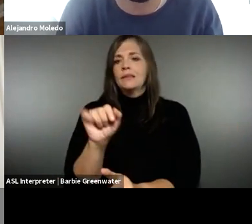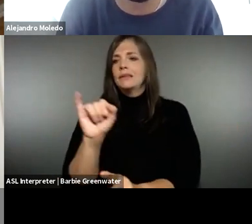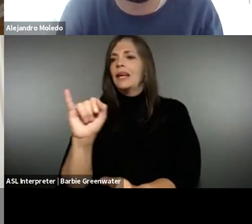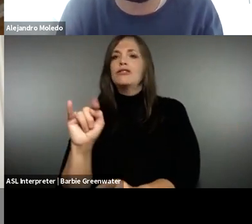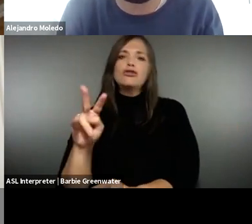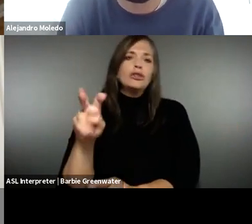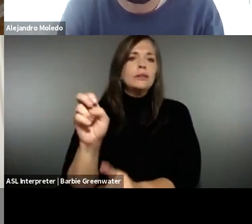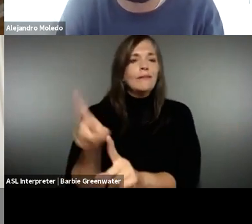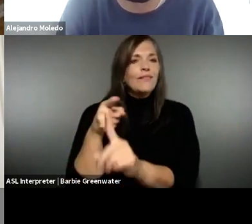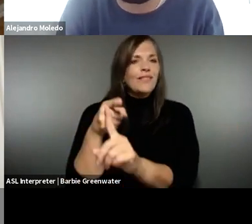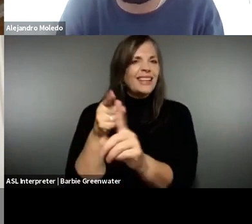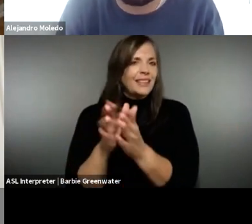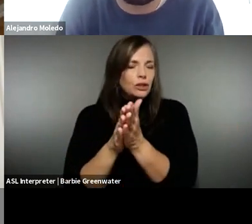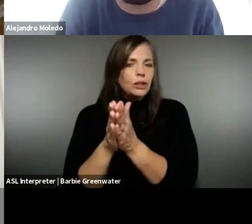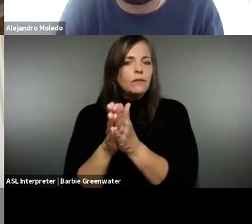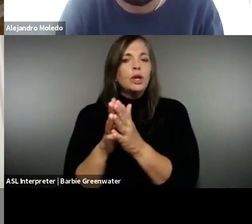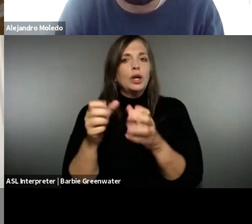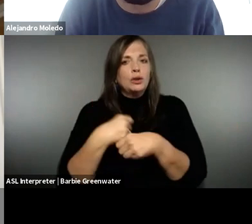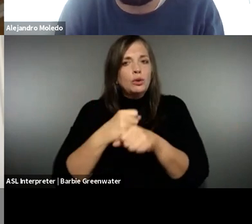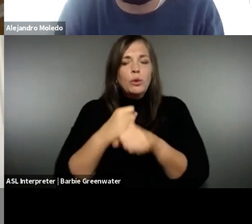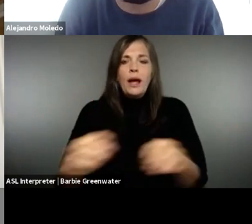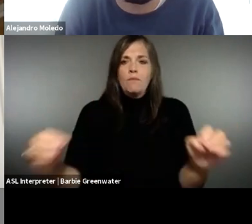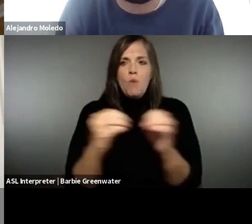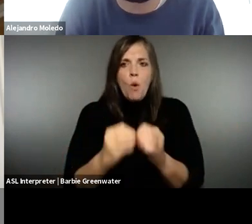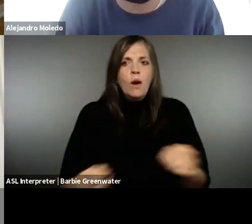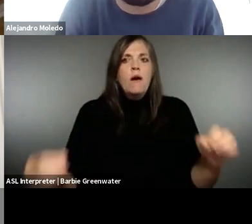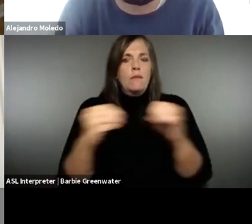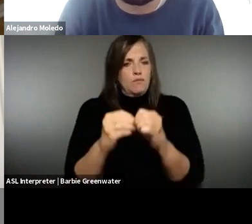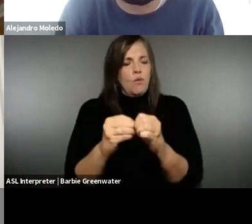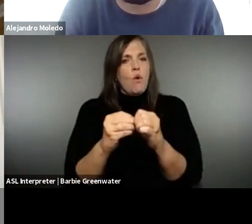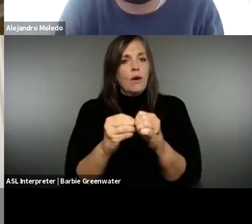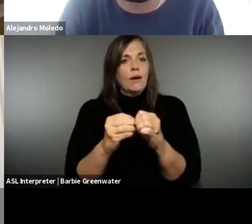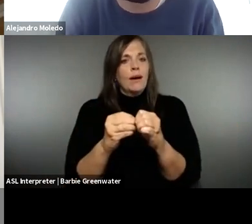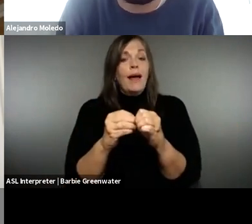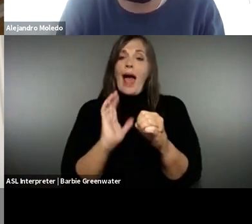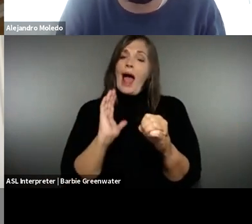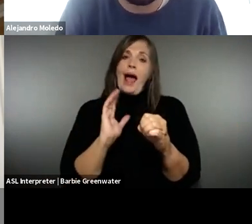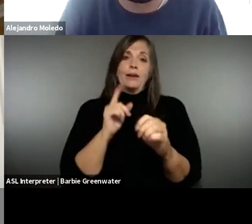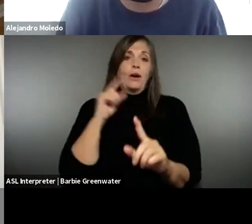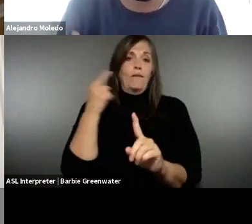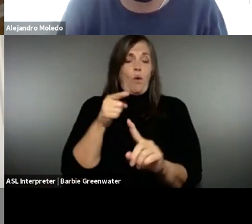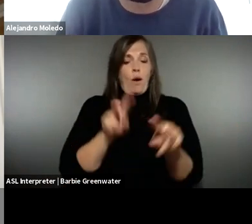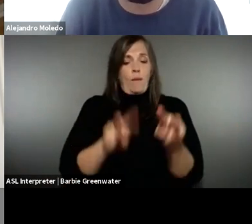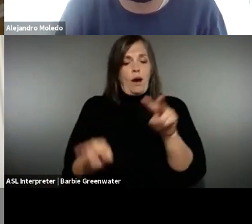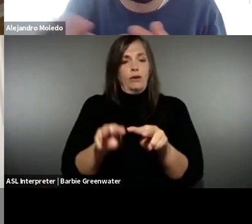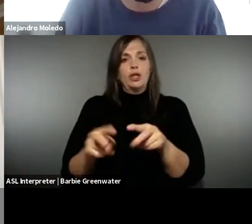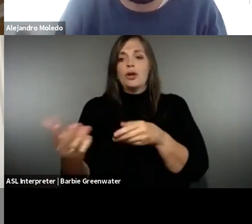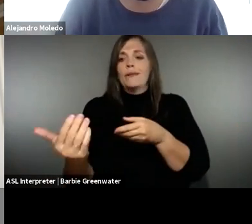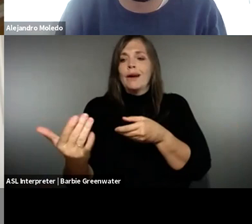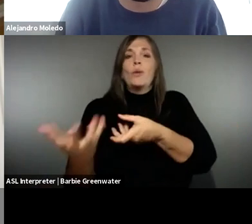we do support this initiative of creating more and more accessibility professionals. And in terms of monitoring, our main